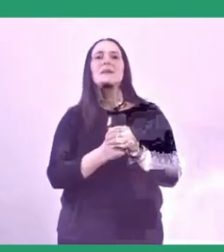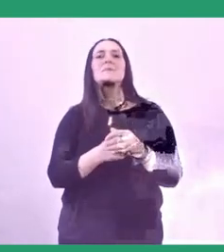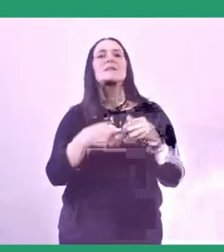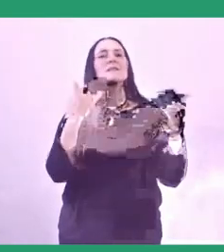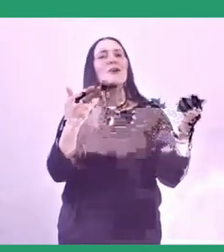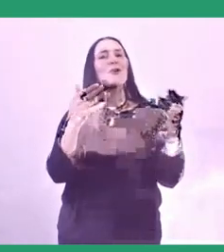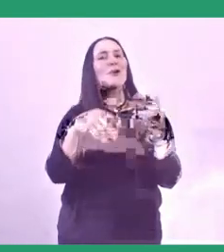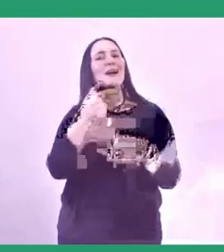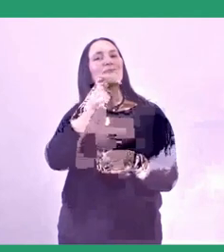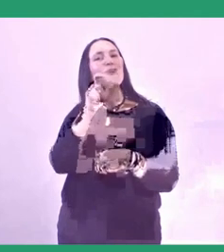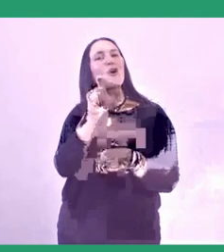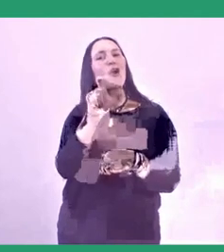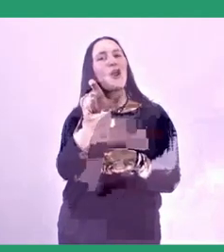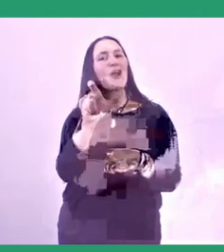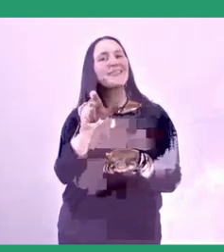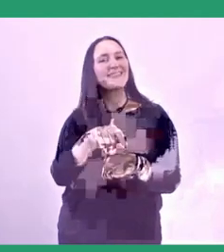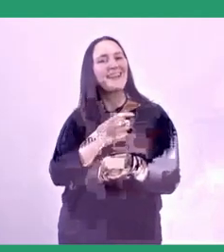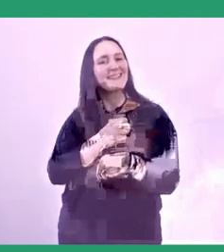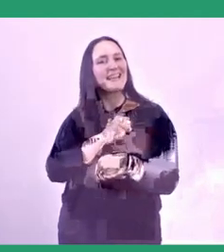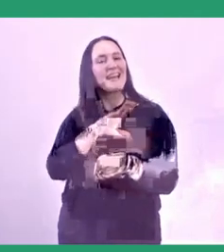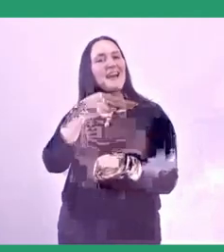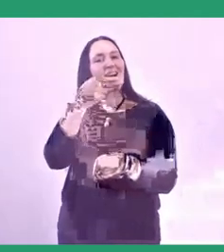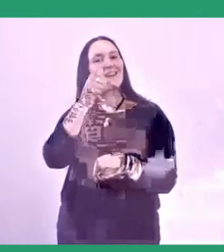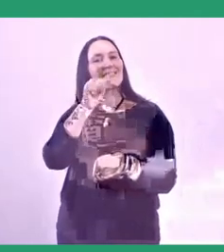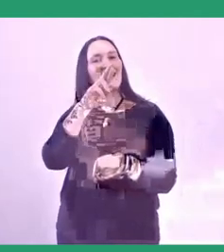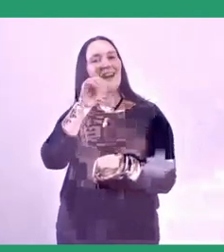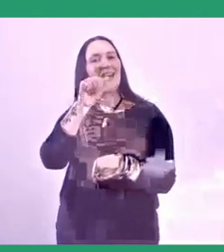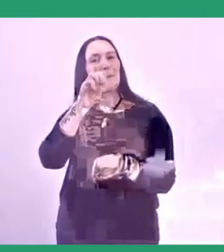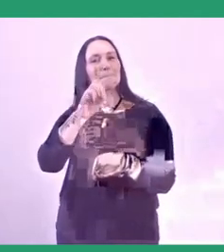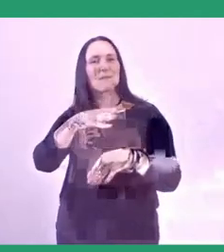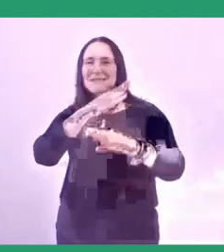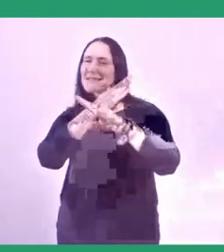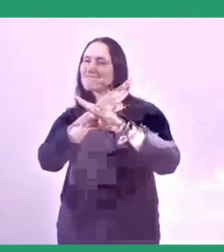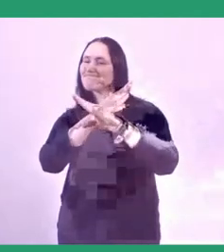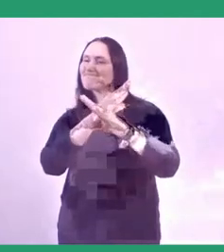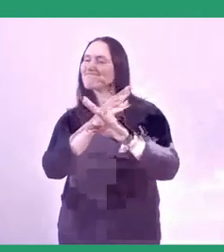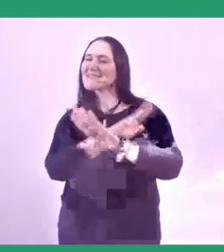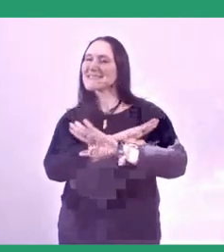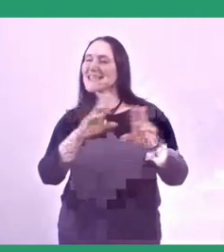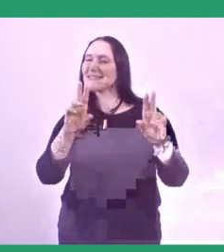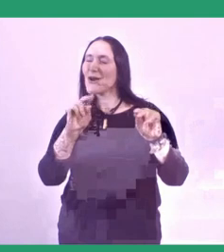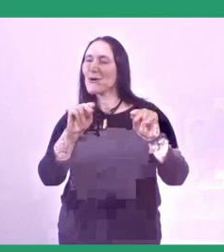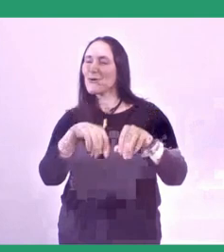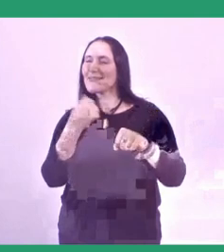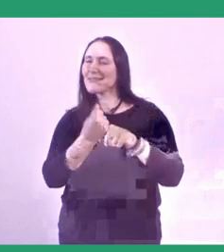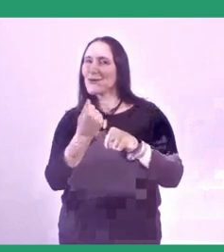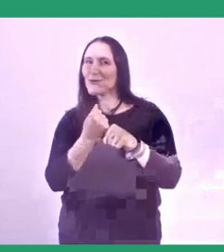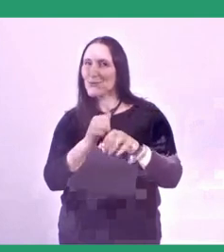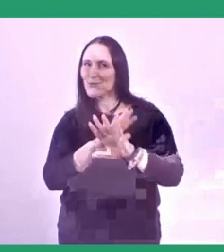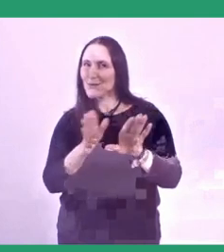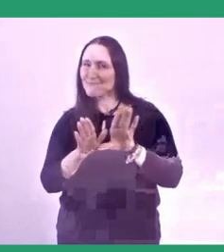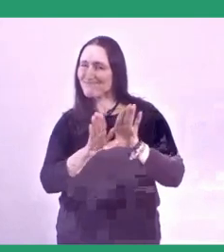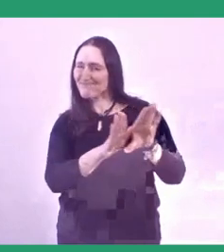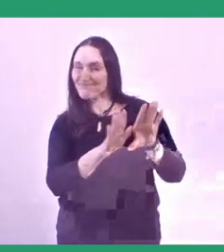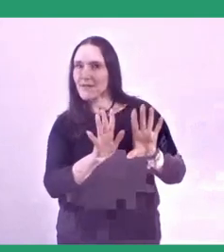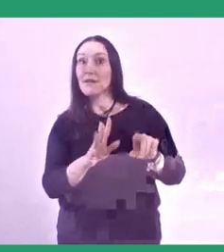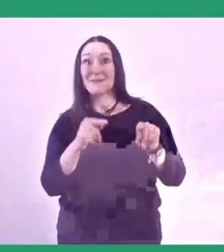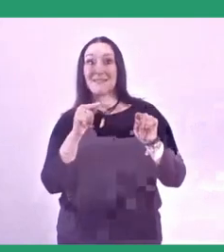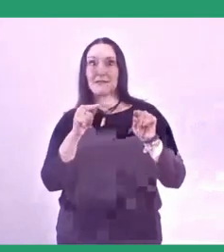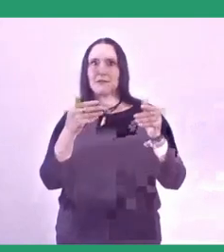But this kampung had this clever idea of saying that this is only the package.